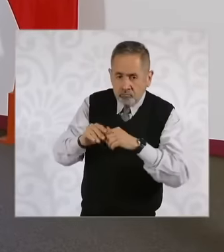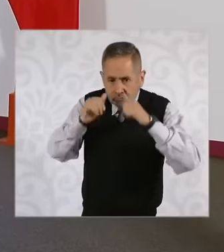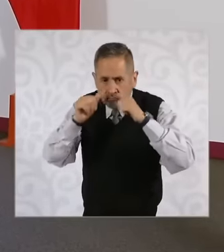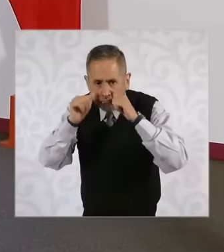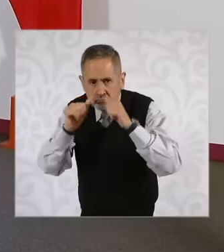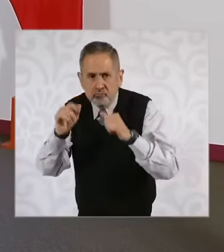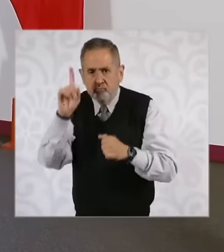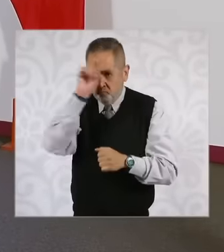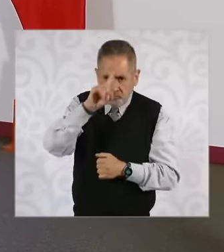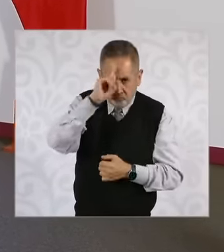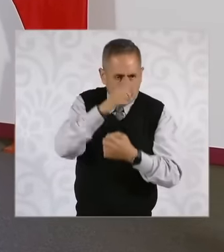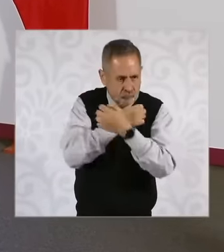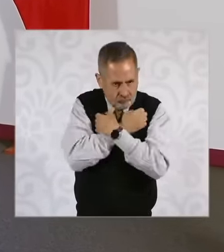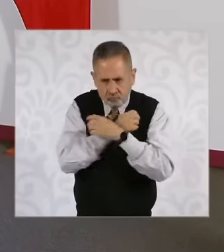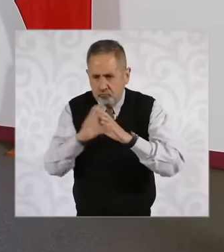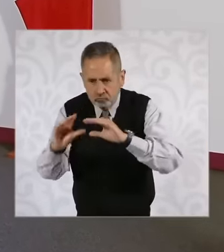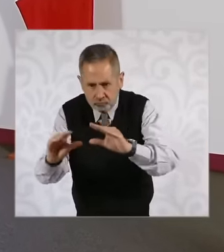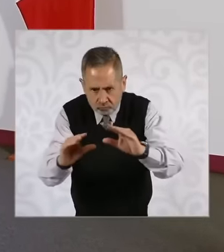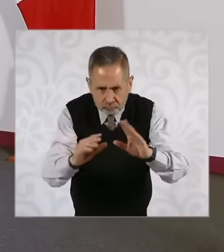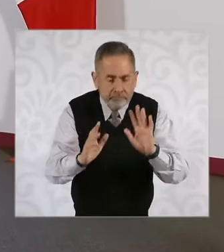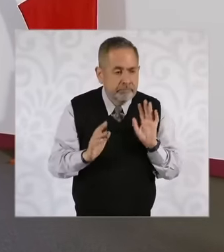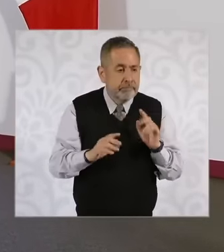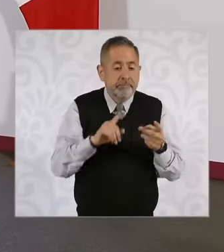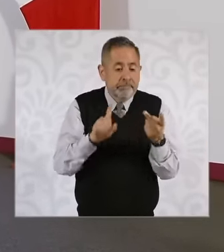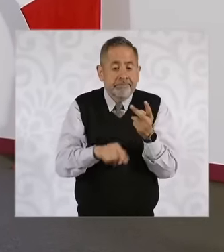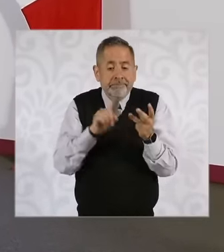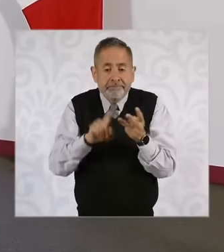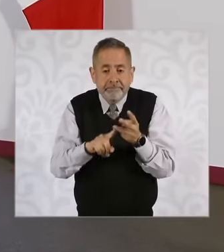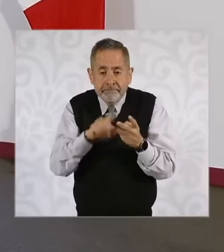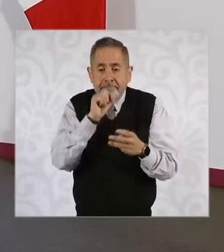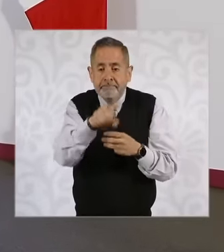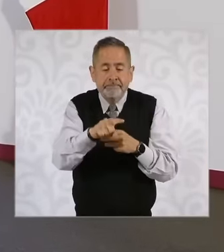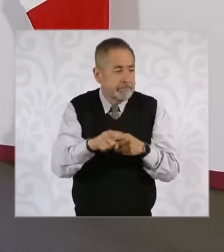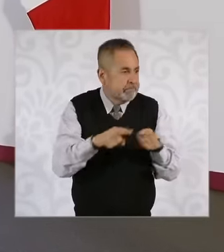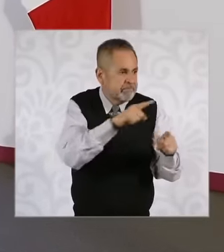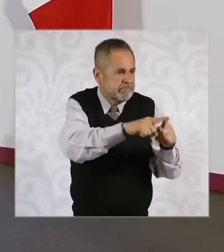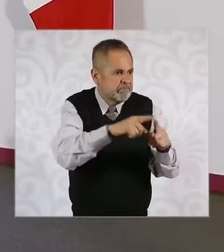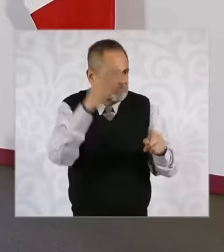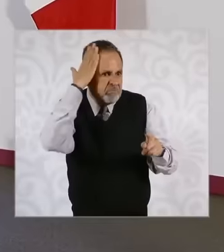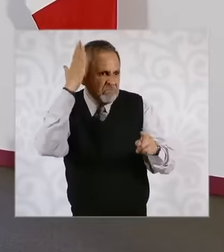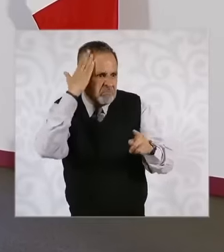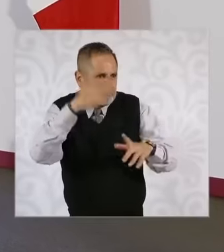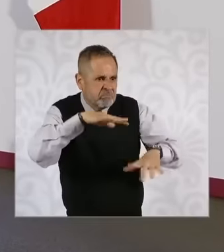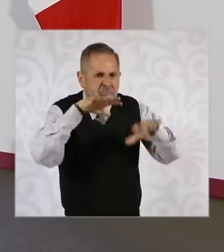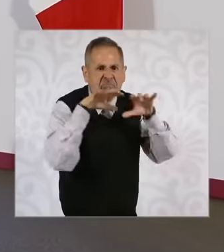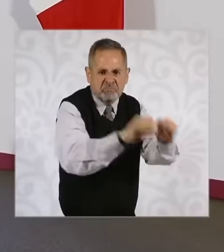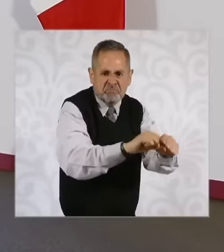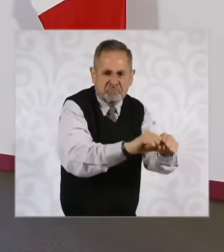in the arrest strategy of those who generate violence. In all